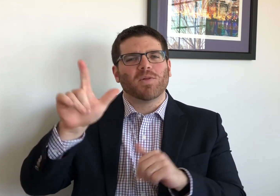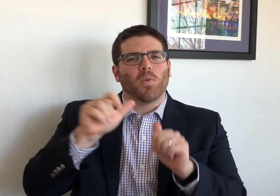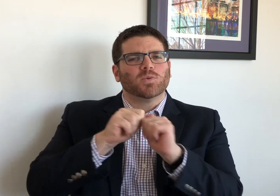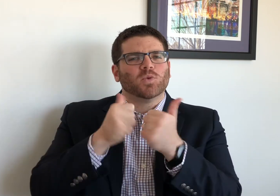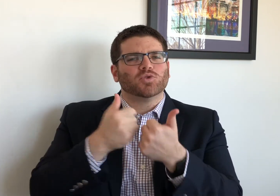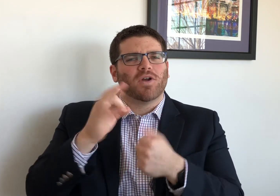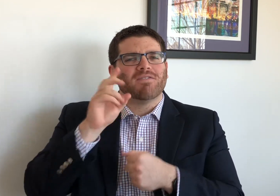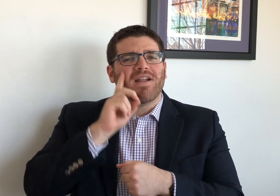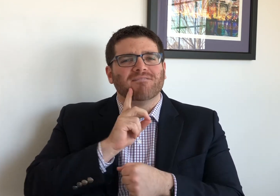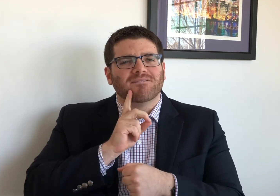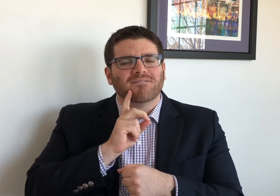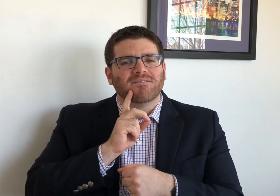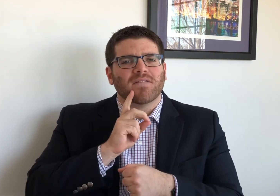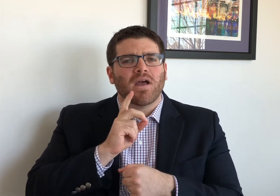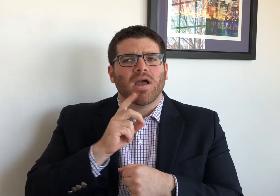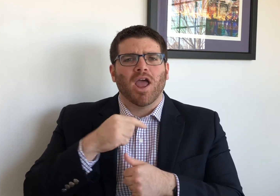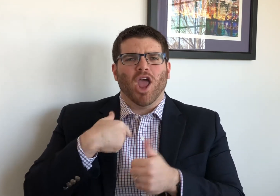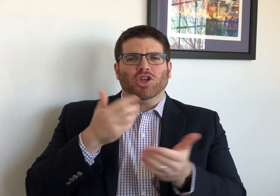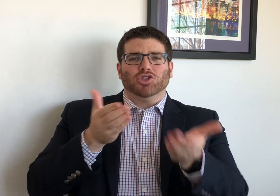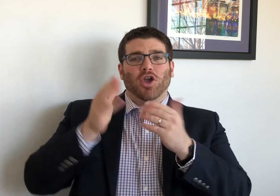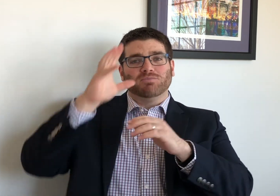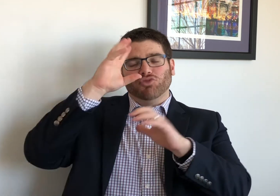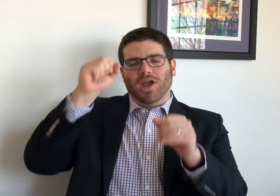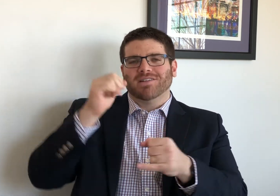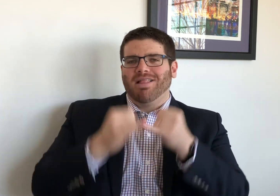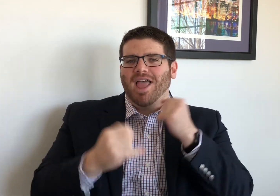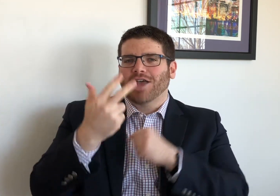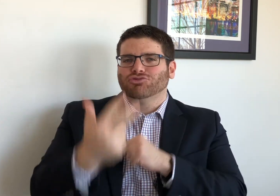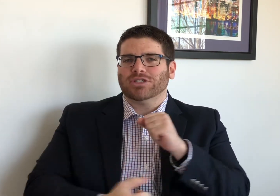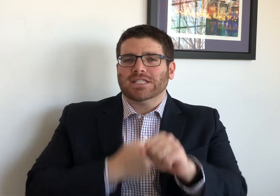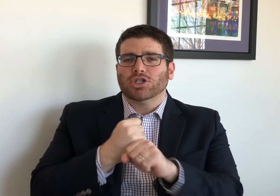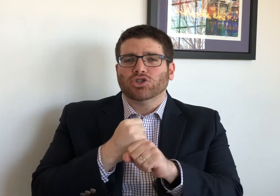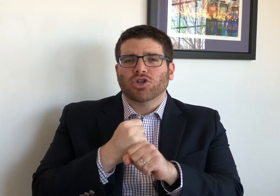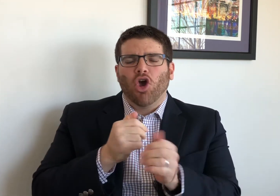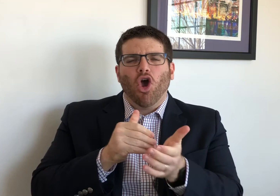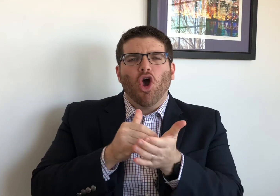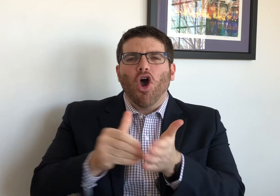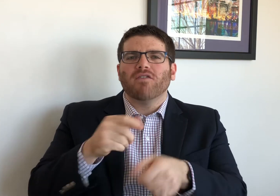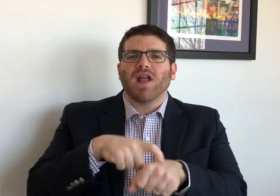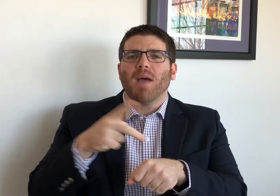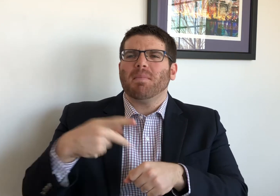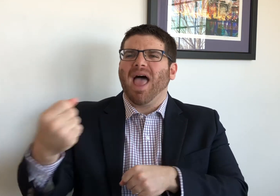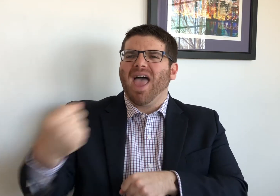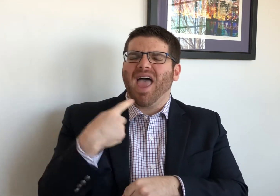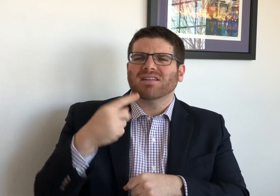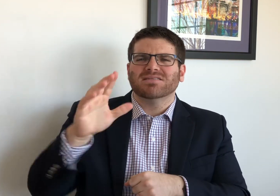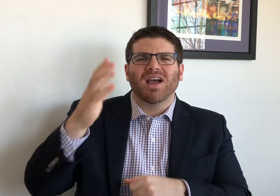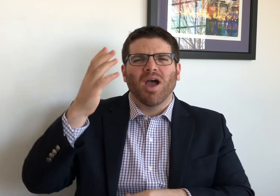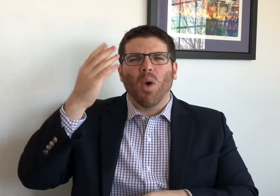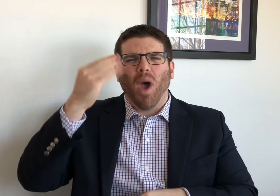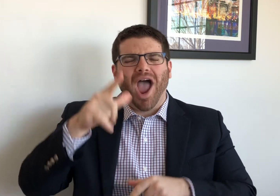Association of the Deaf. I've served as president for the past three years.